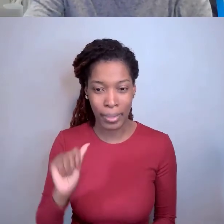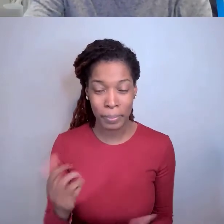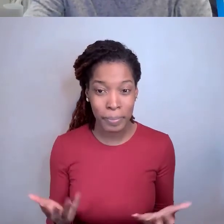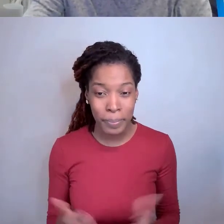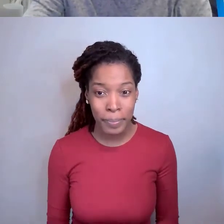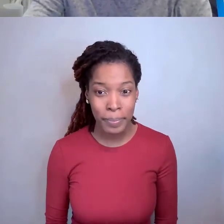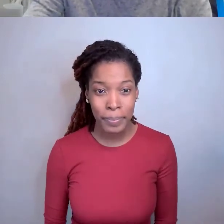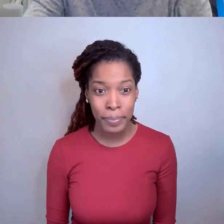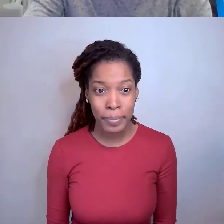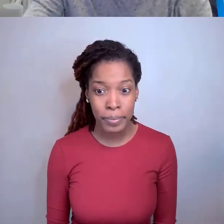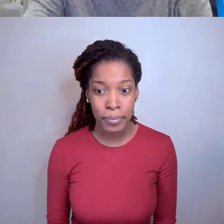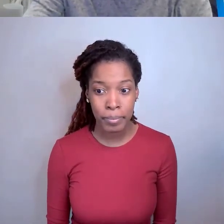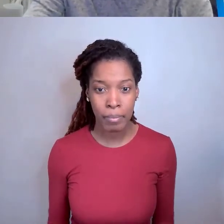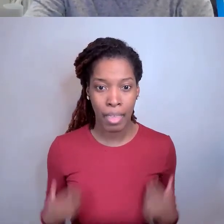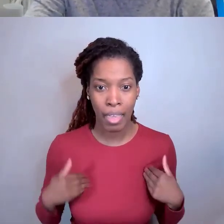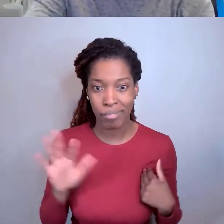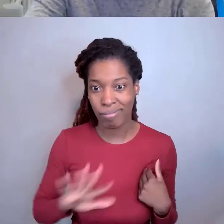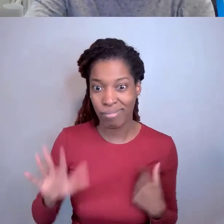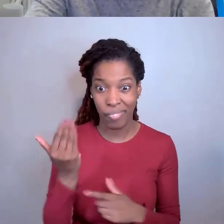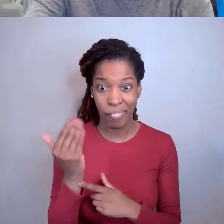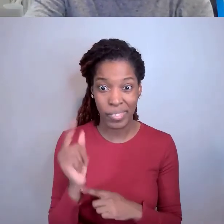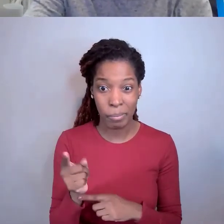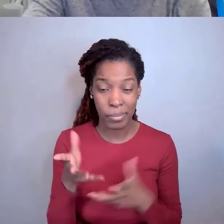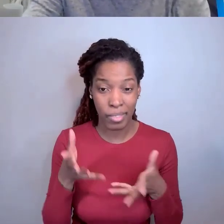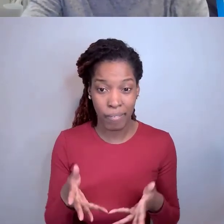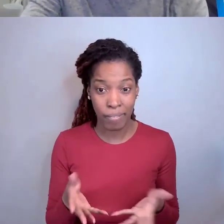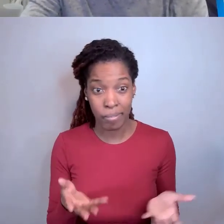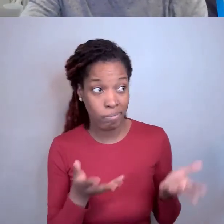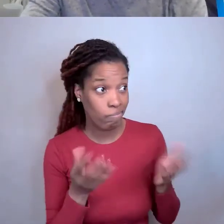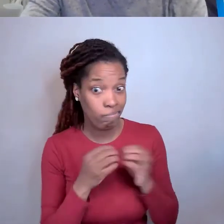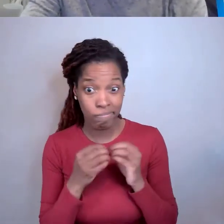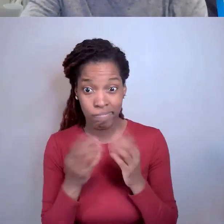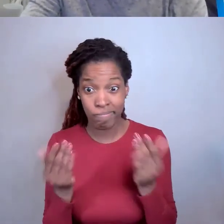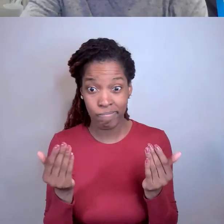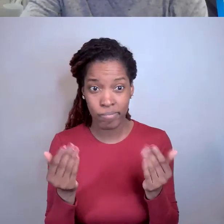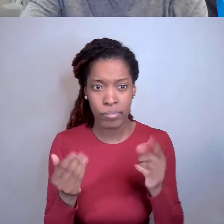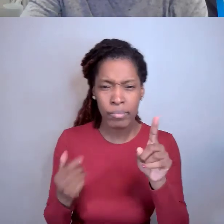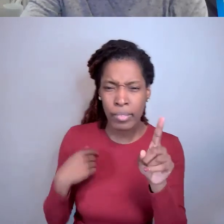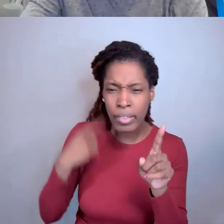We still have about 15 minutes, so ... Scott Cooper: I thought I saw some pop up in the chat.